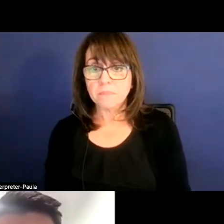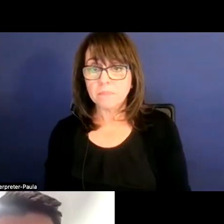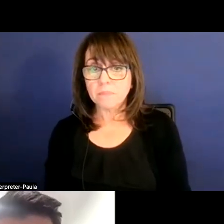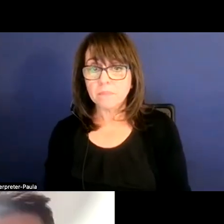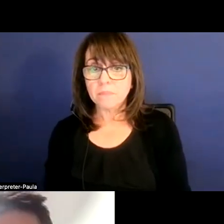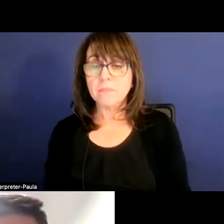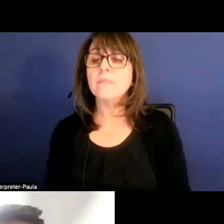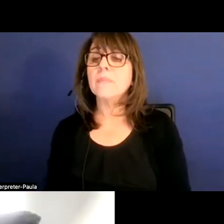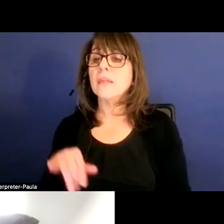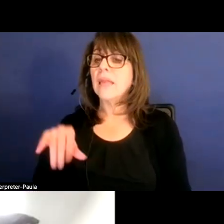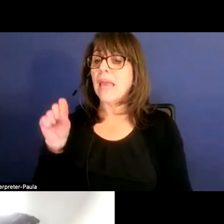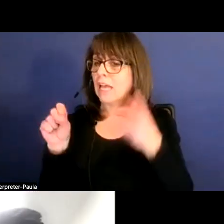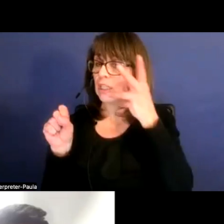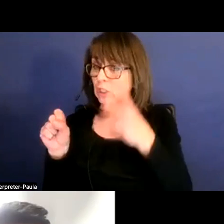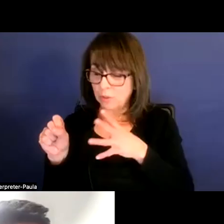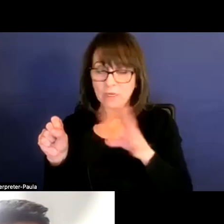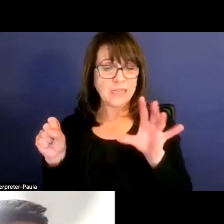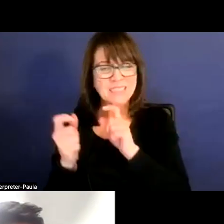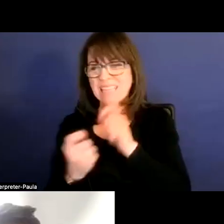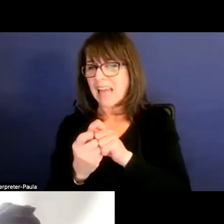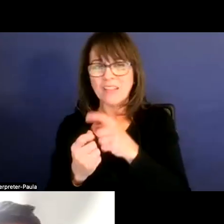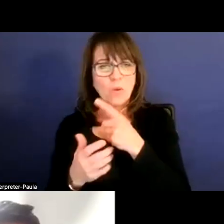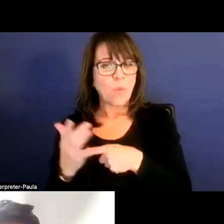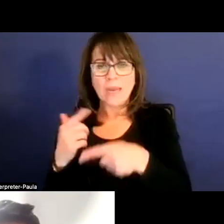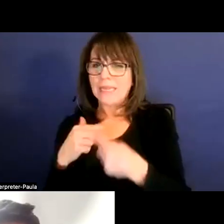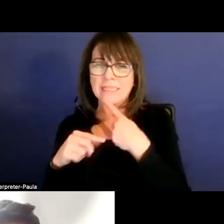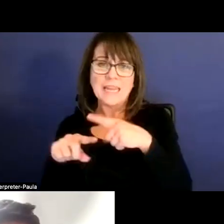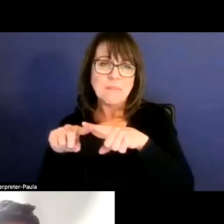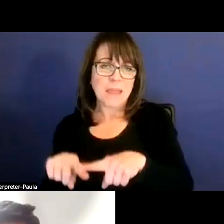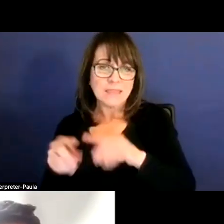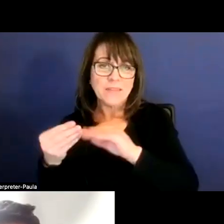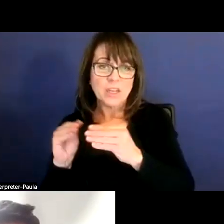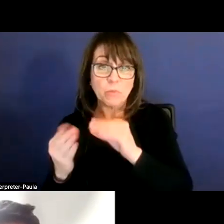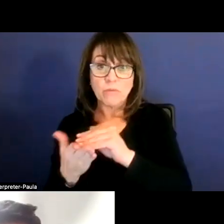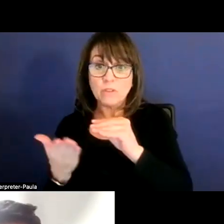Yes, sir. It's just like you said, and based on the number of students that a campus has,